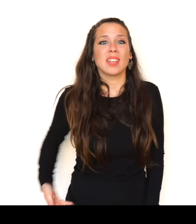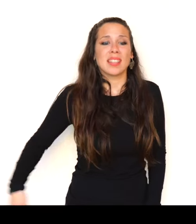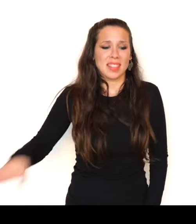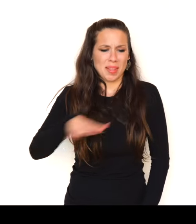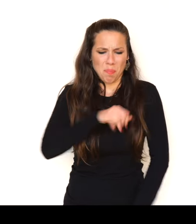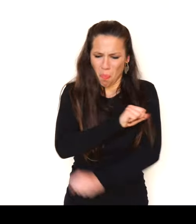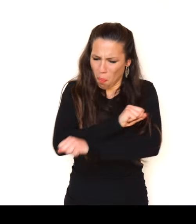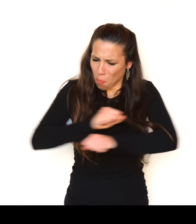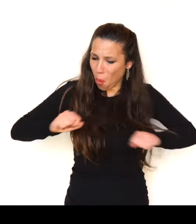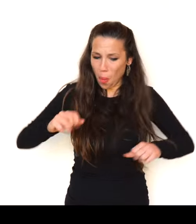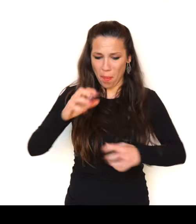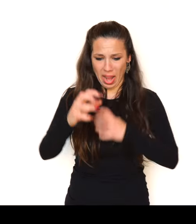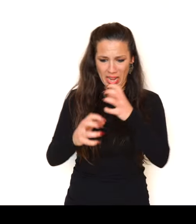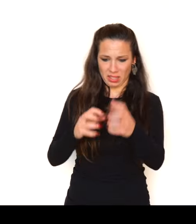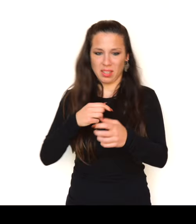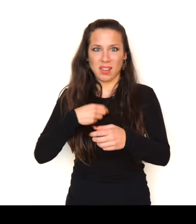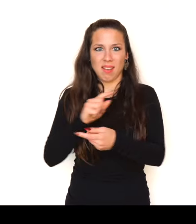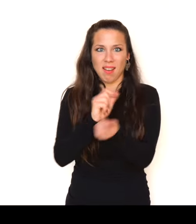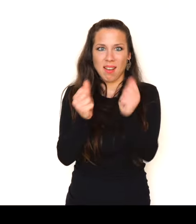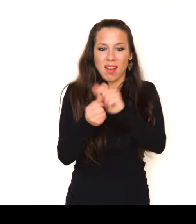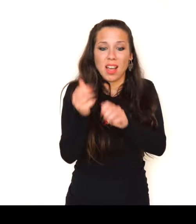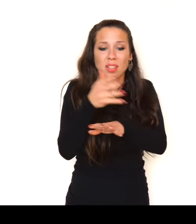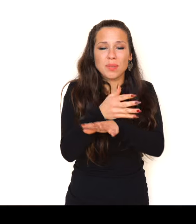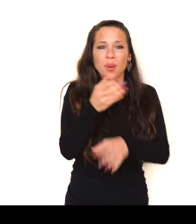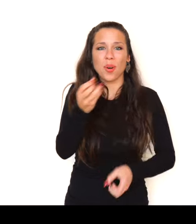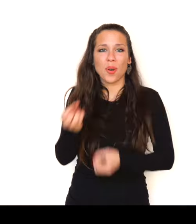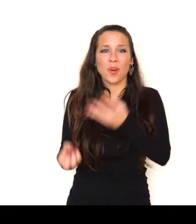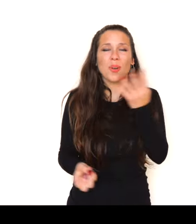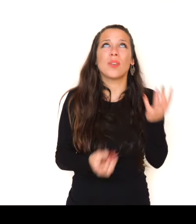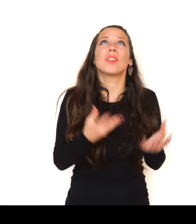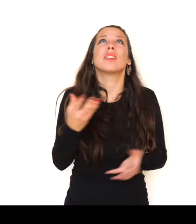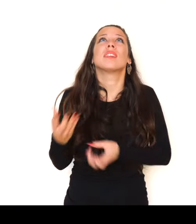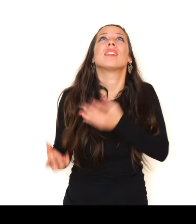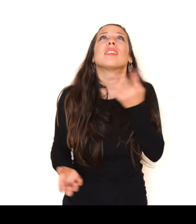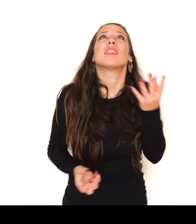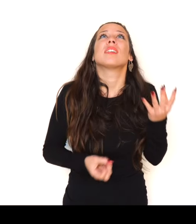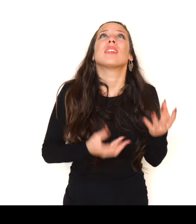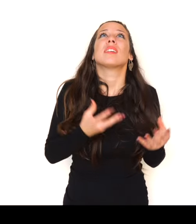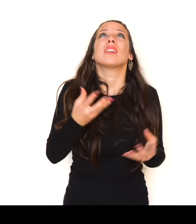bombs would be used for juggling